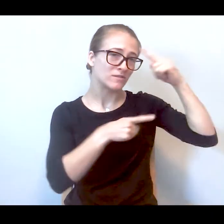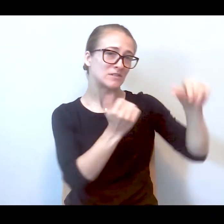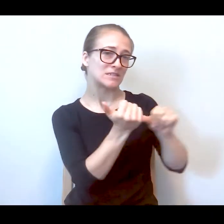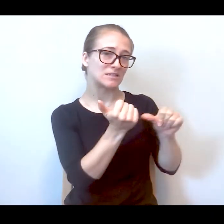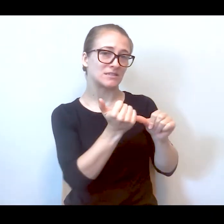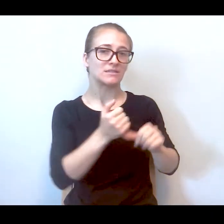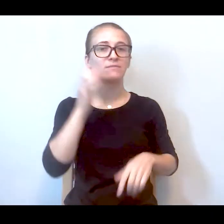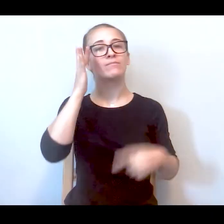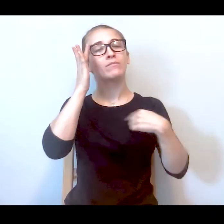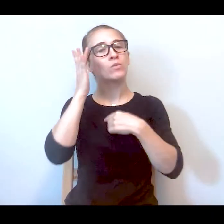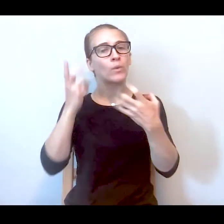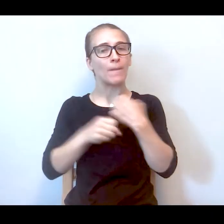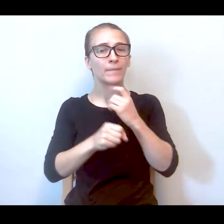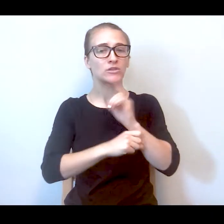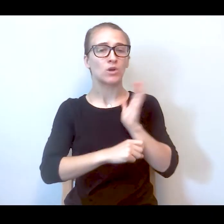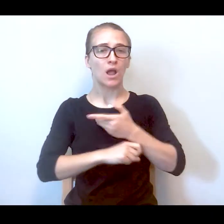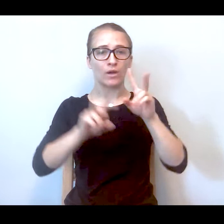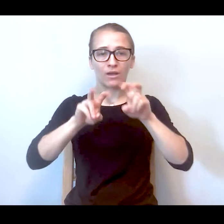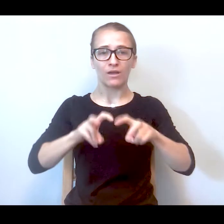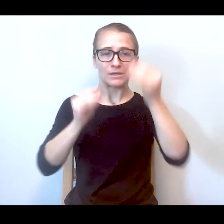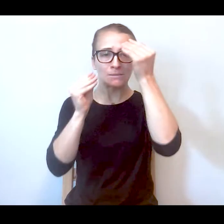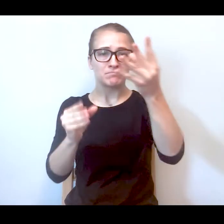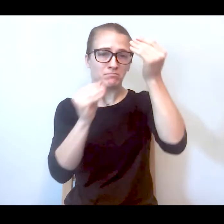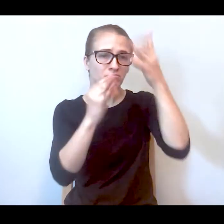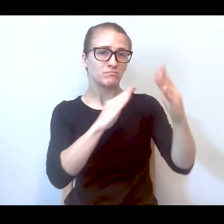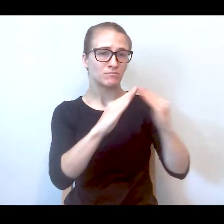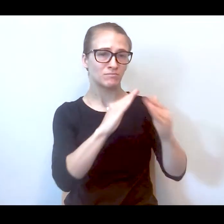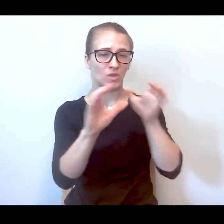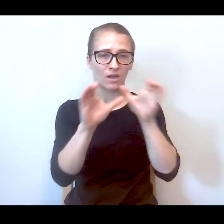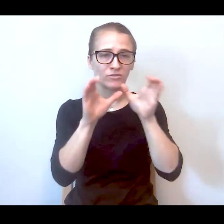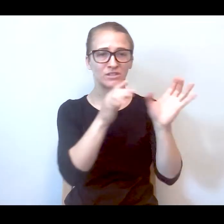for assistance. We want to make sure our analysis informs community conversations around this issue